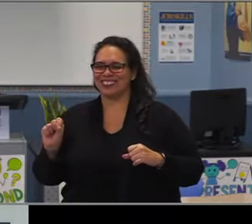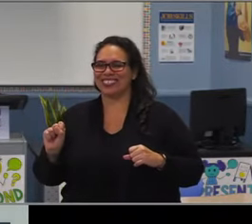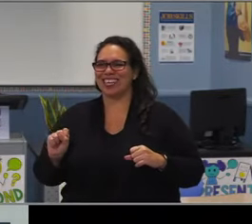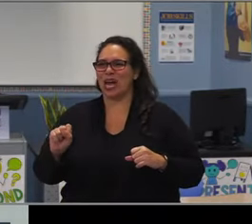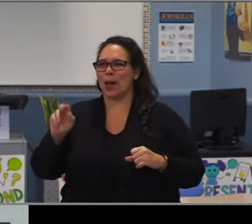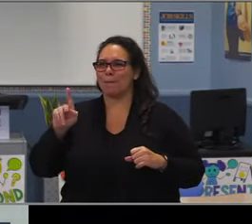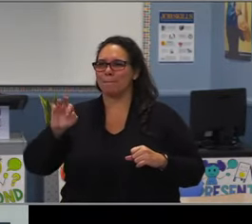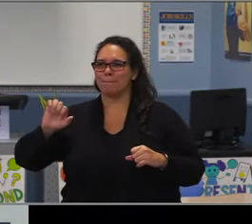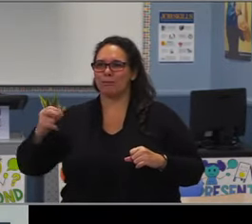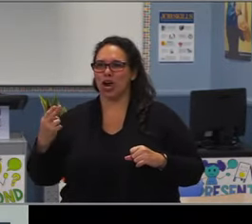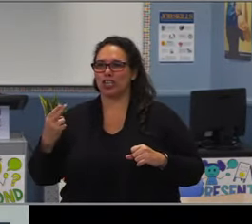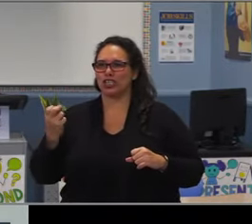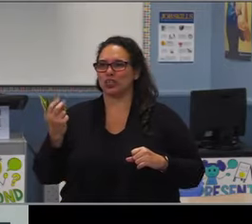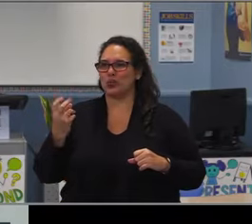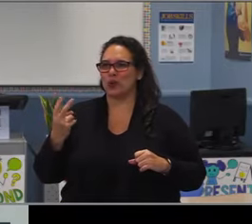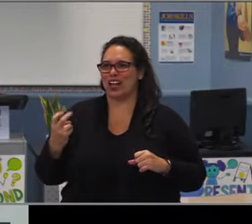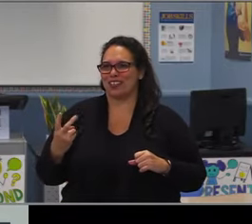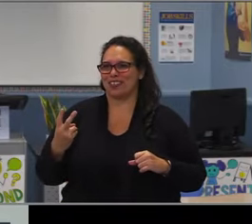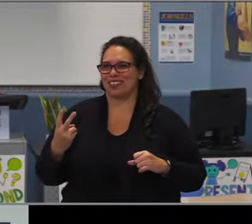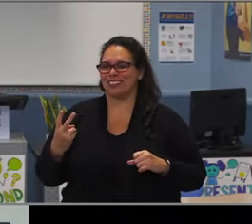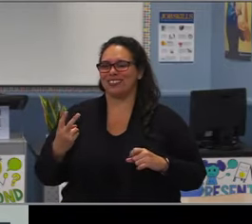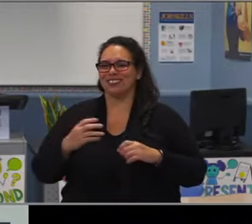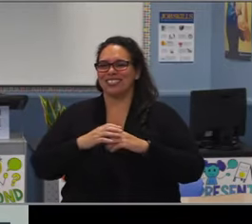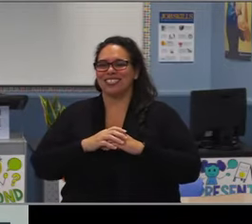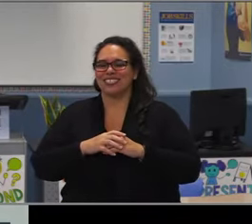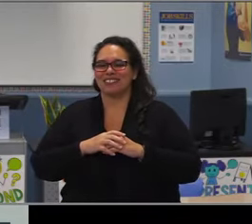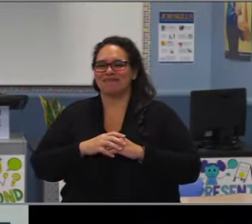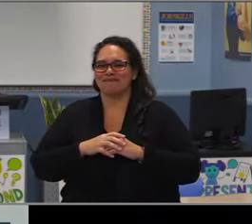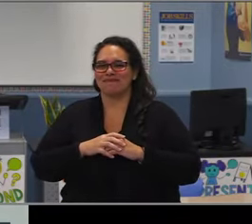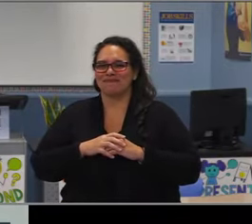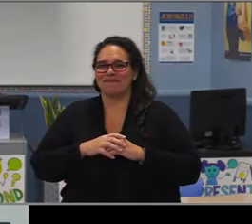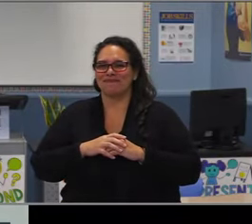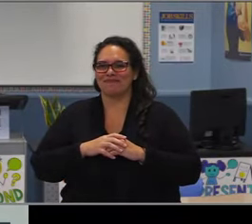you've been my personal champion and I will be eternally grateful